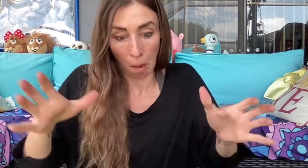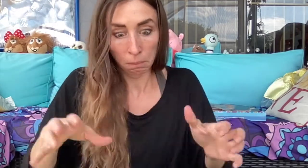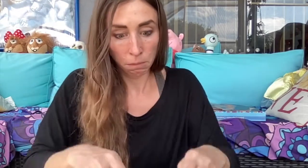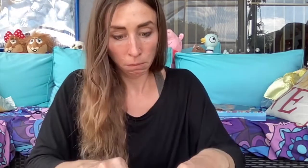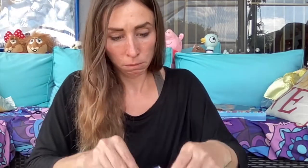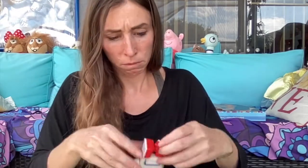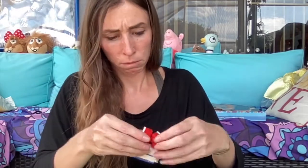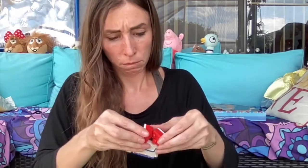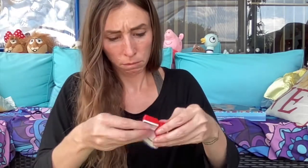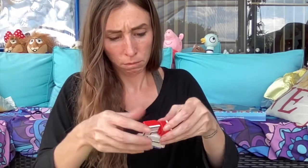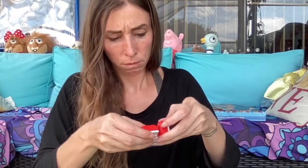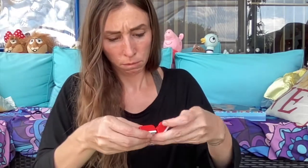oops!